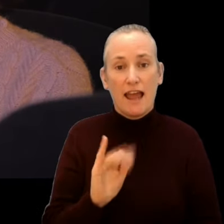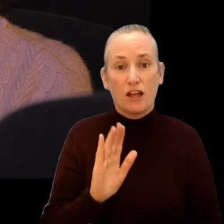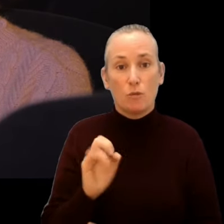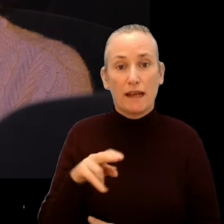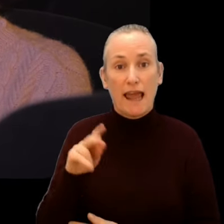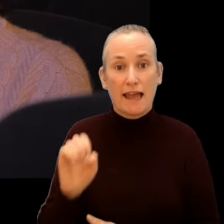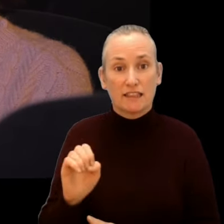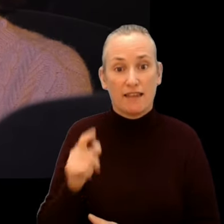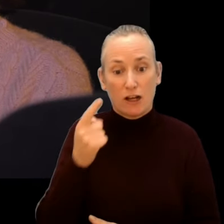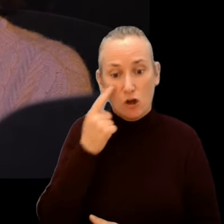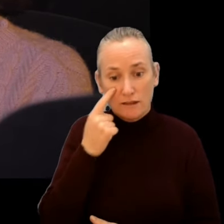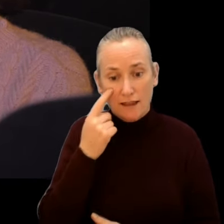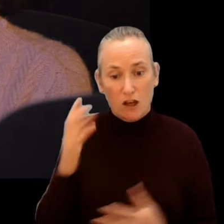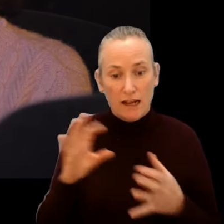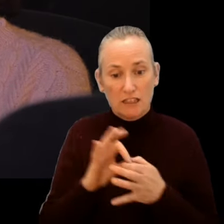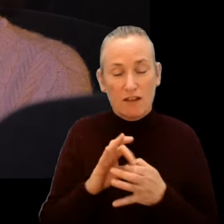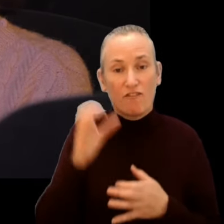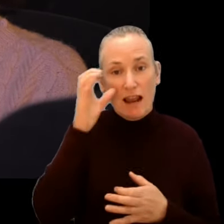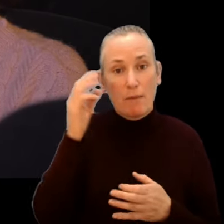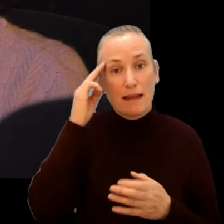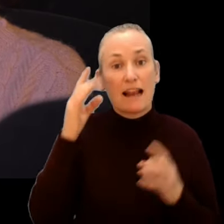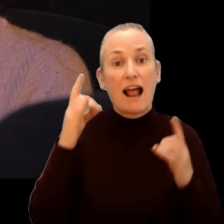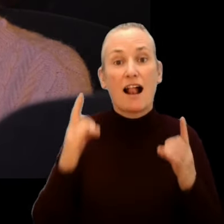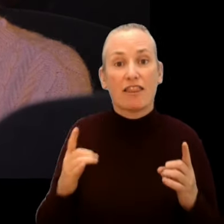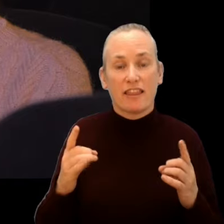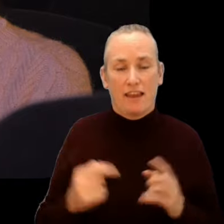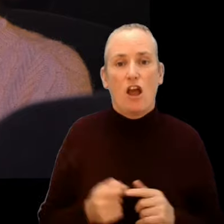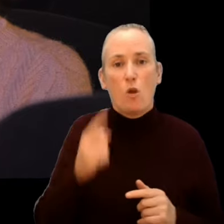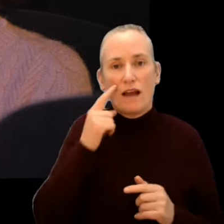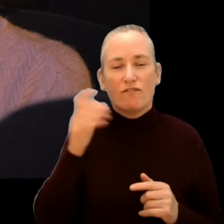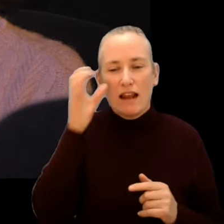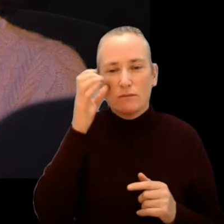intersection of film and mental health, presenting films which explore mental health and wellbeing.